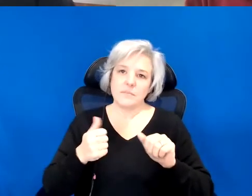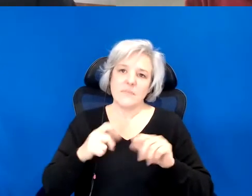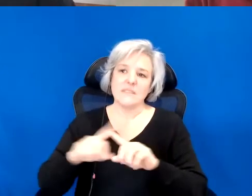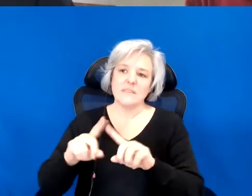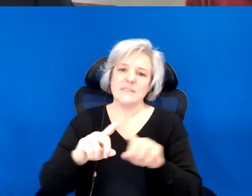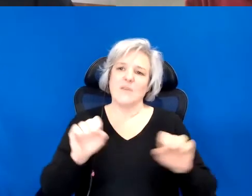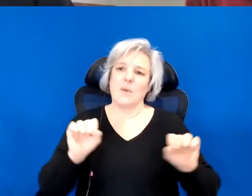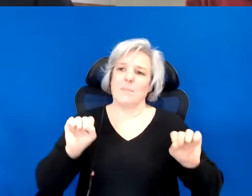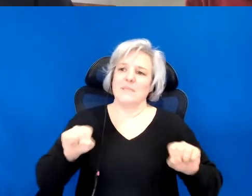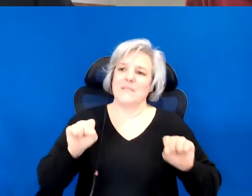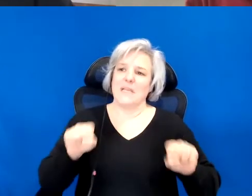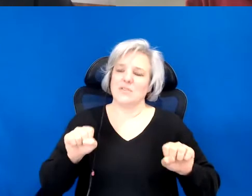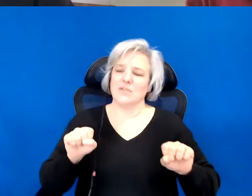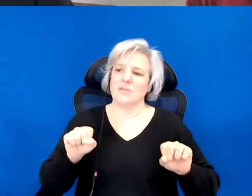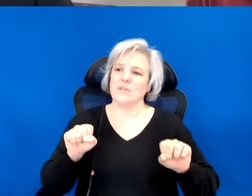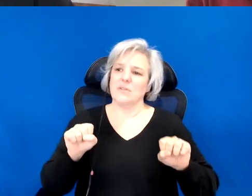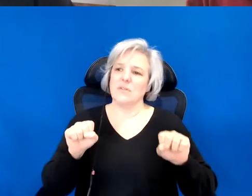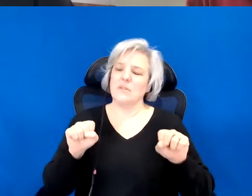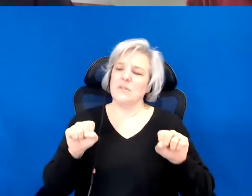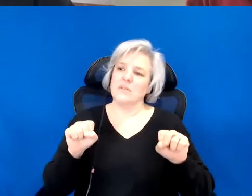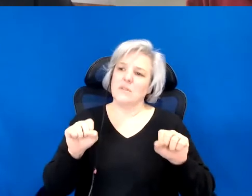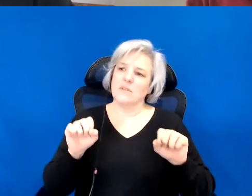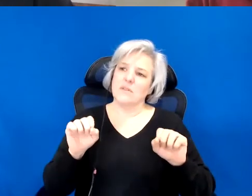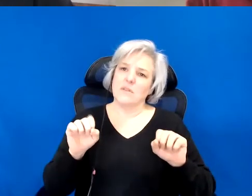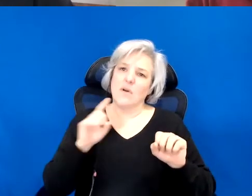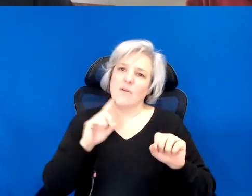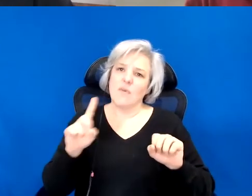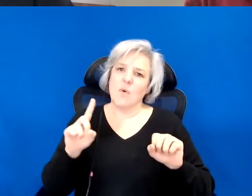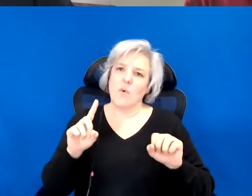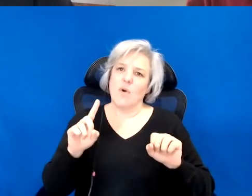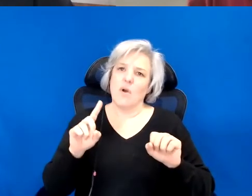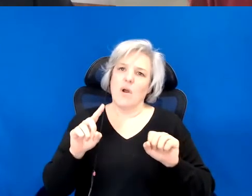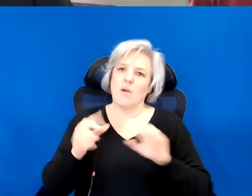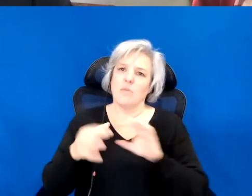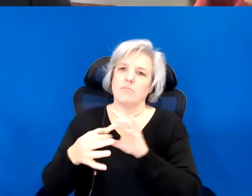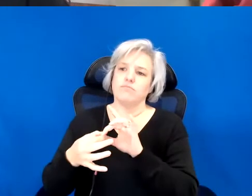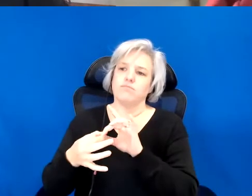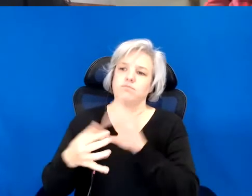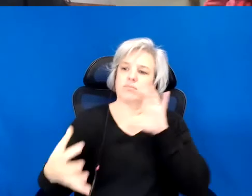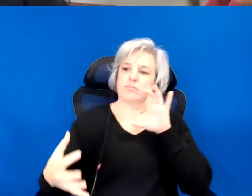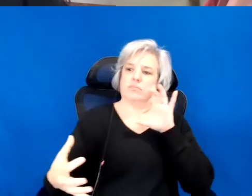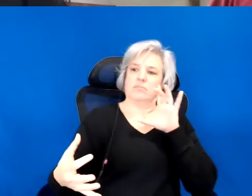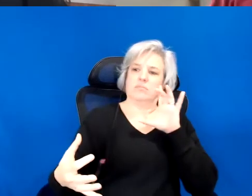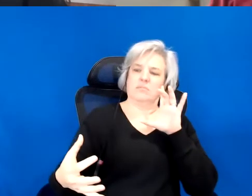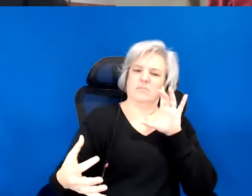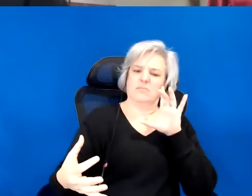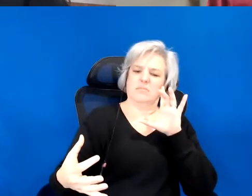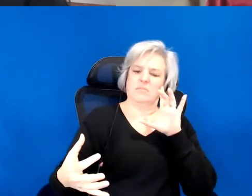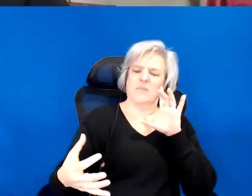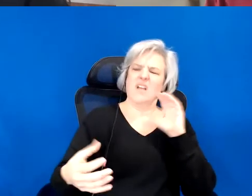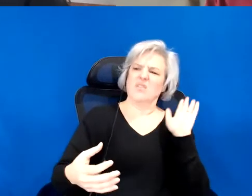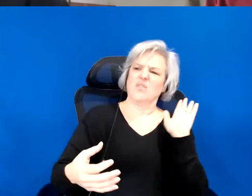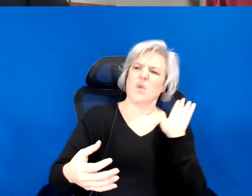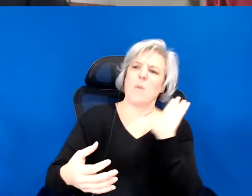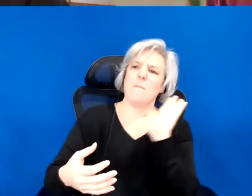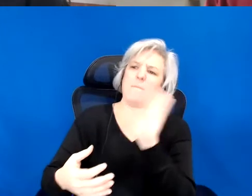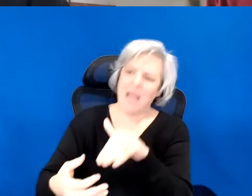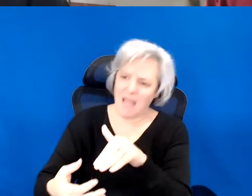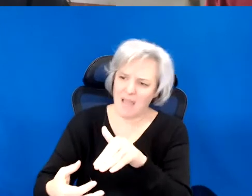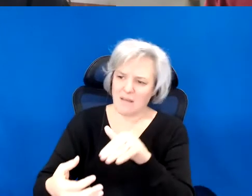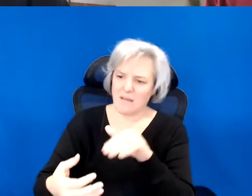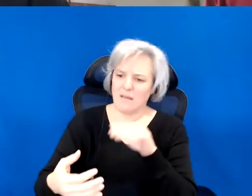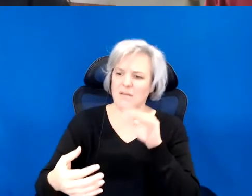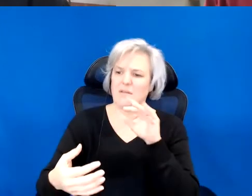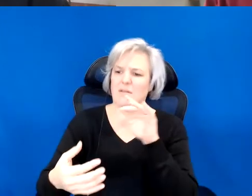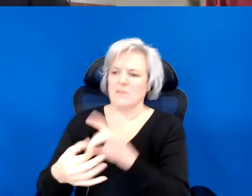to be an belonging only to return to places or to be in places where you don't belong,